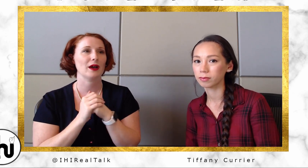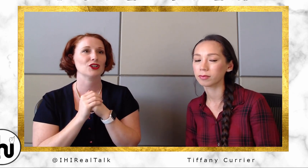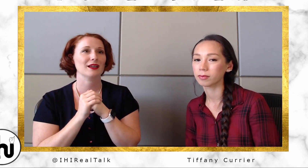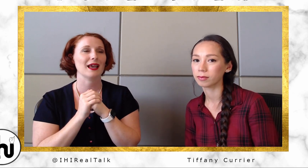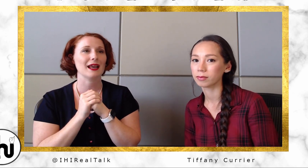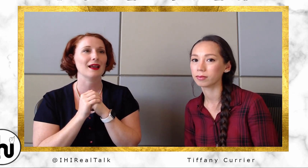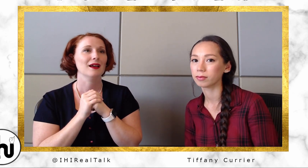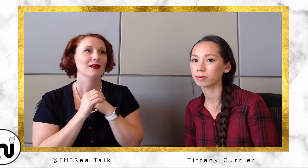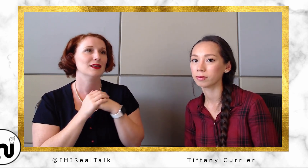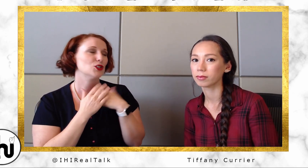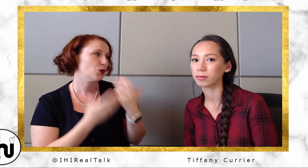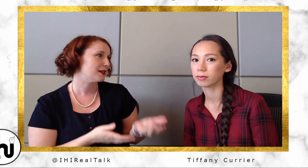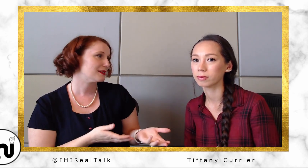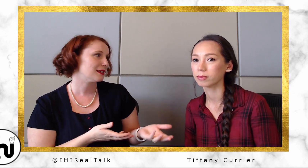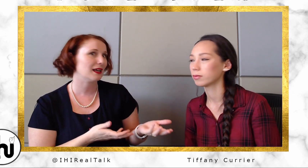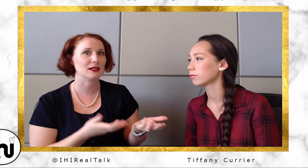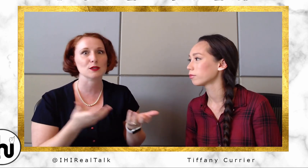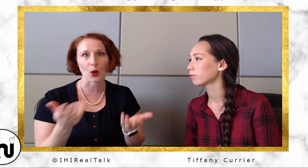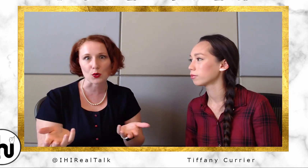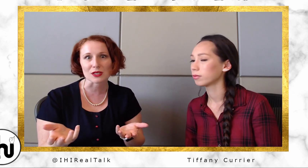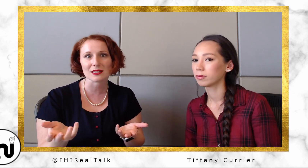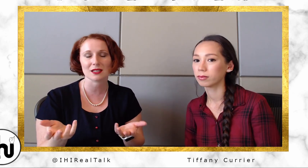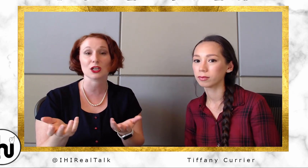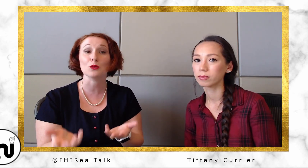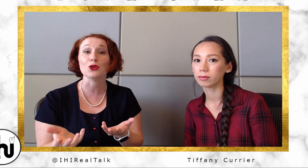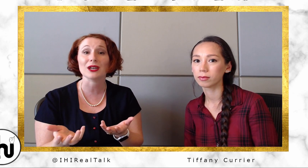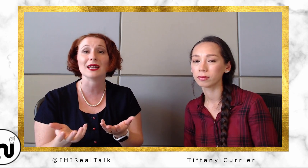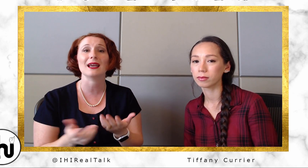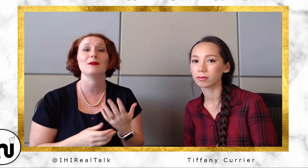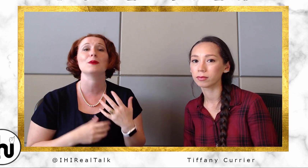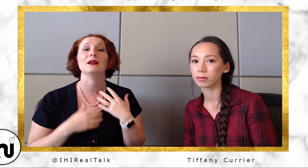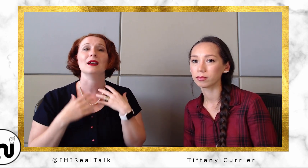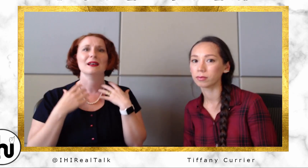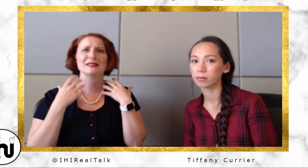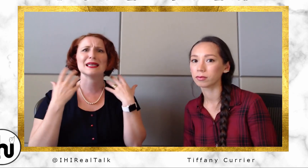And getting the students to get exposed to the community and be... see what a